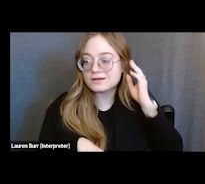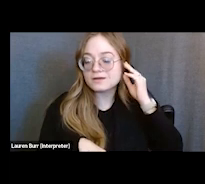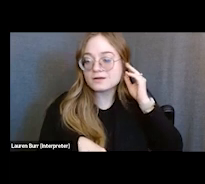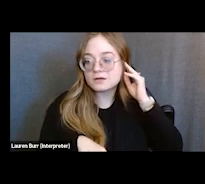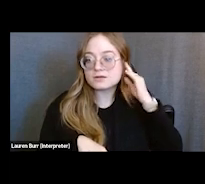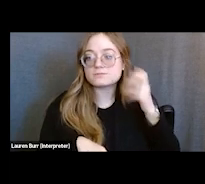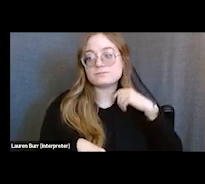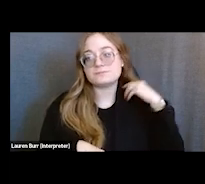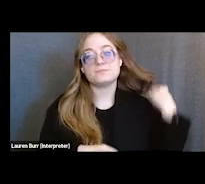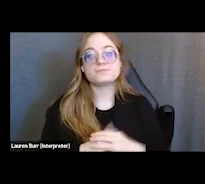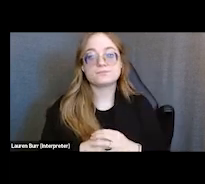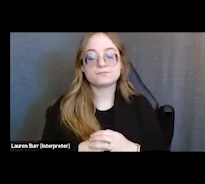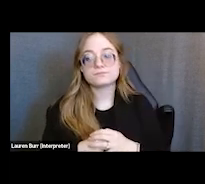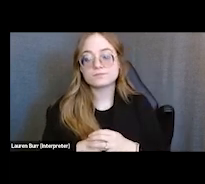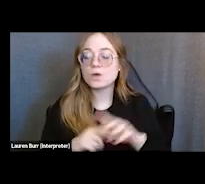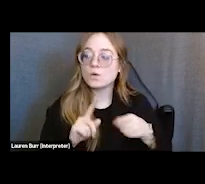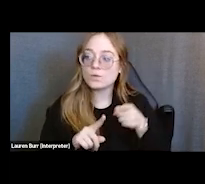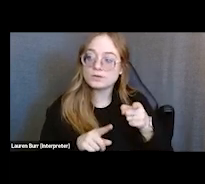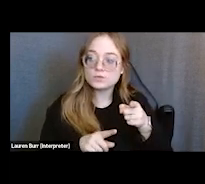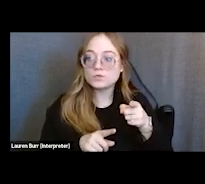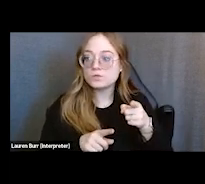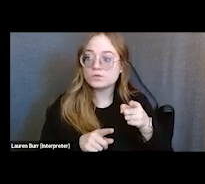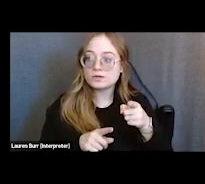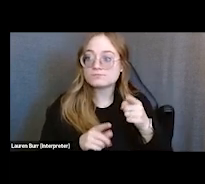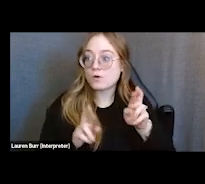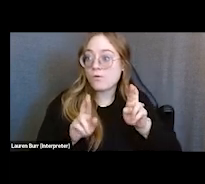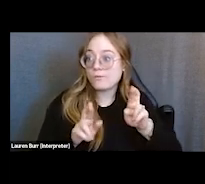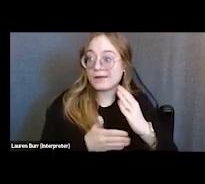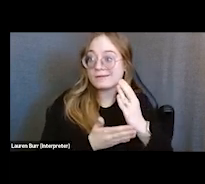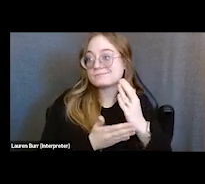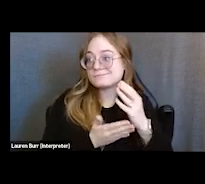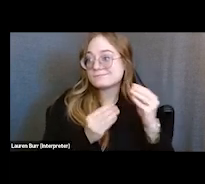that someone or their provider can actually read and sign if they agree with it.